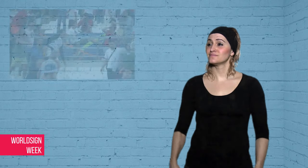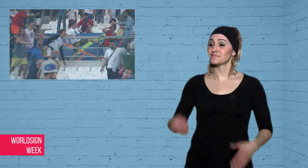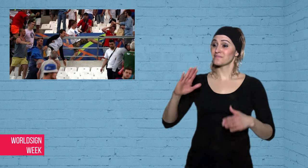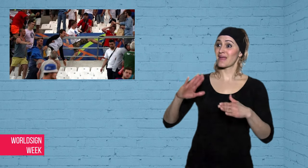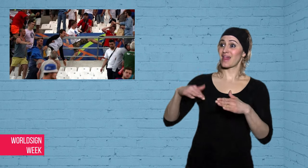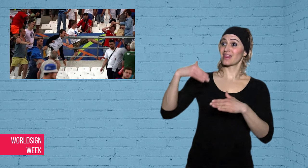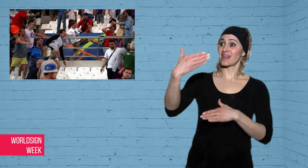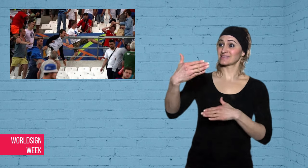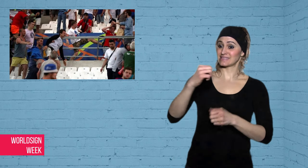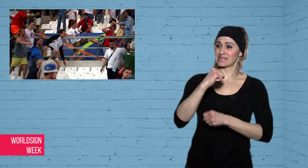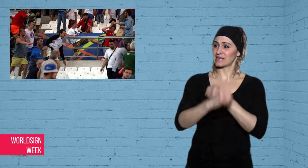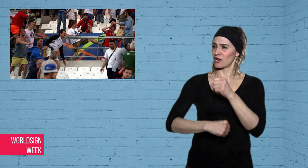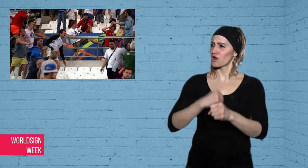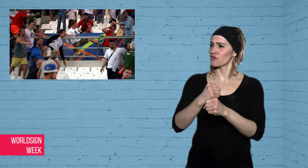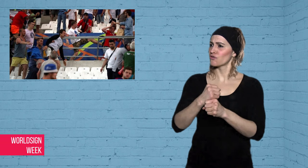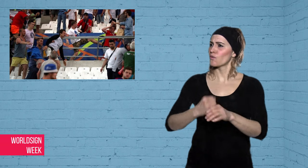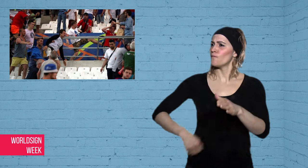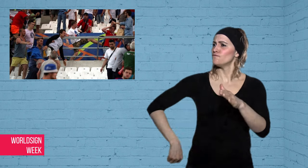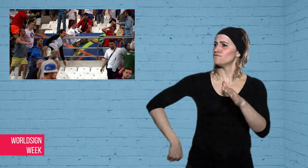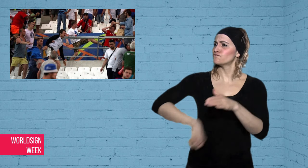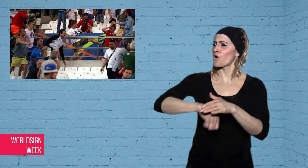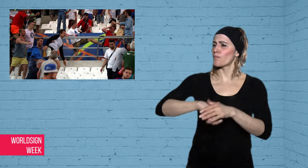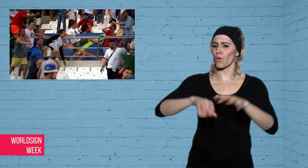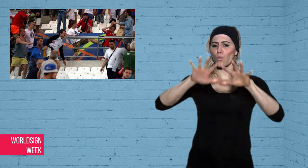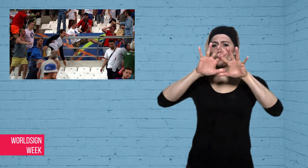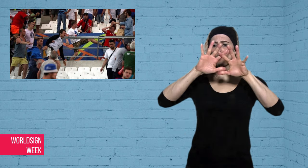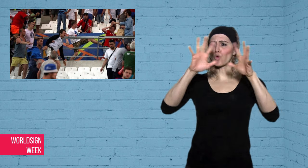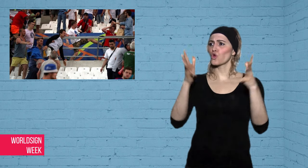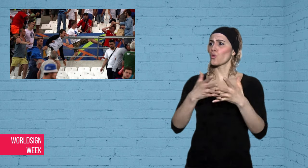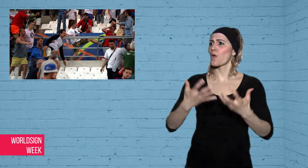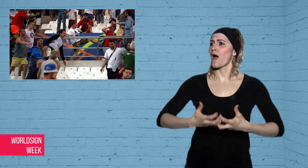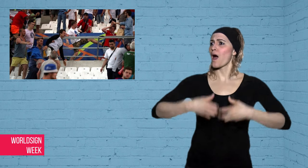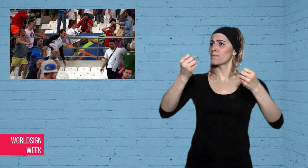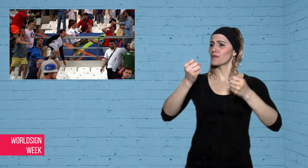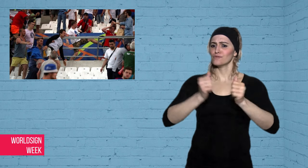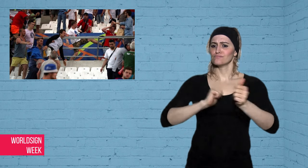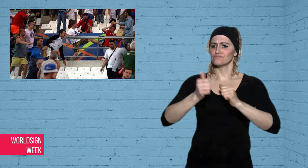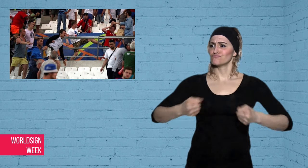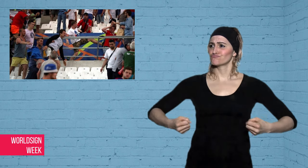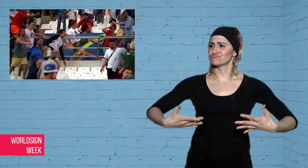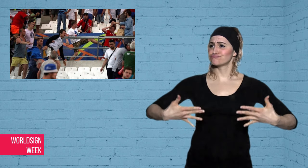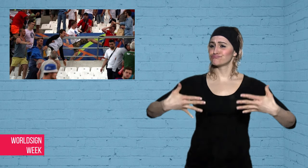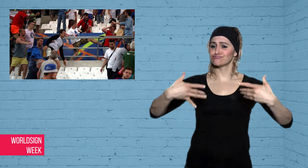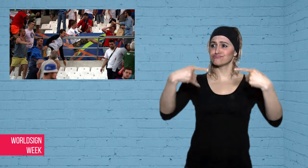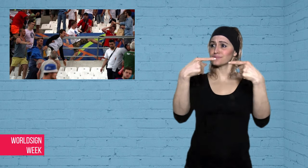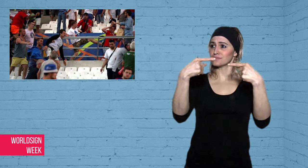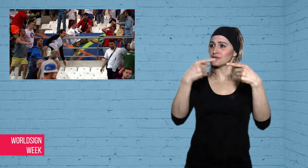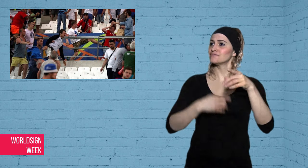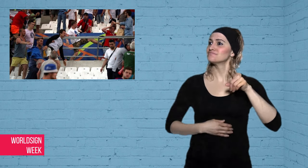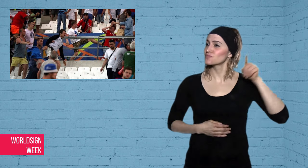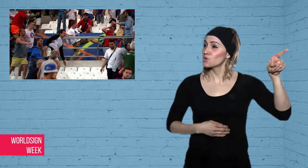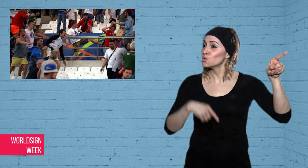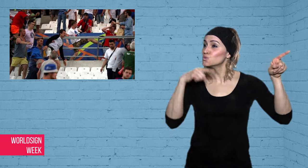Dawn: A Russian lawmaker, Igor Lebedev,